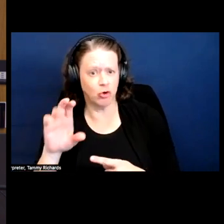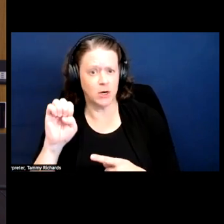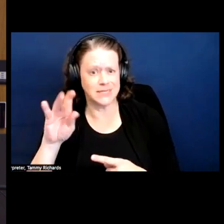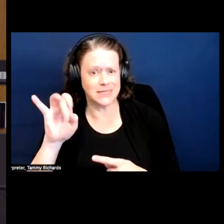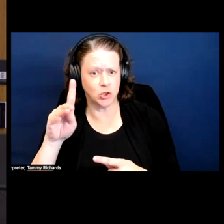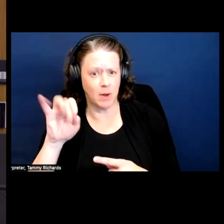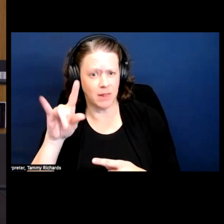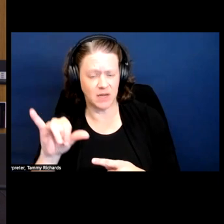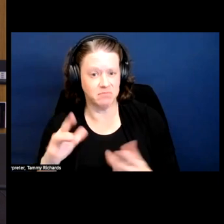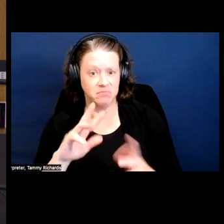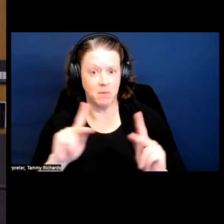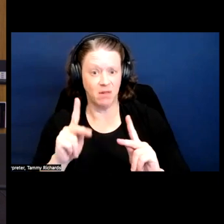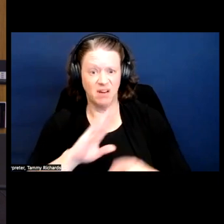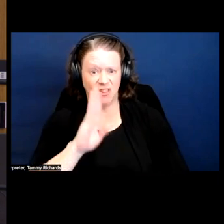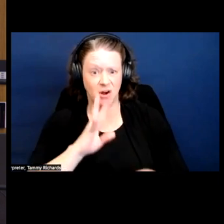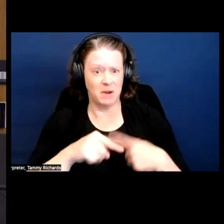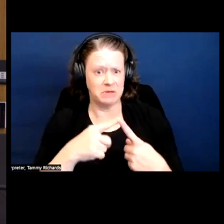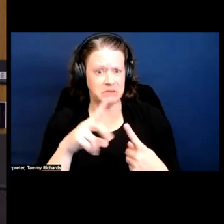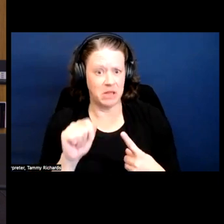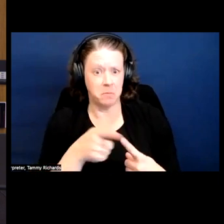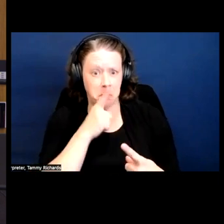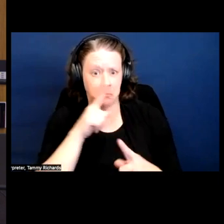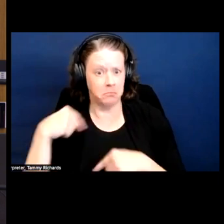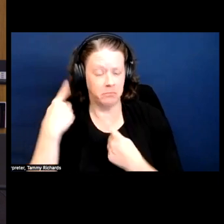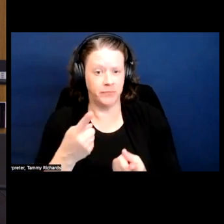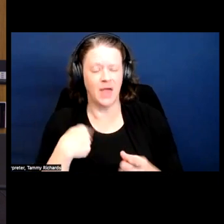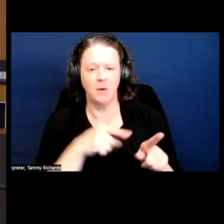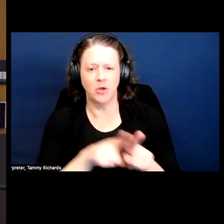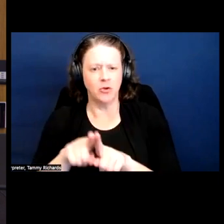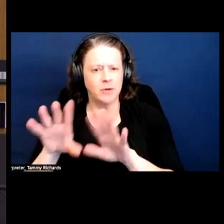And at one point I was taking a disability studies class and a black feminist theory